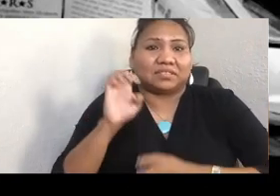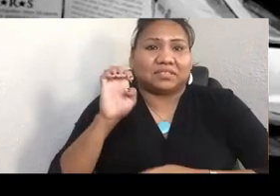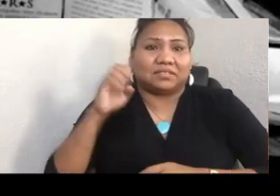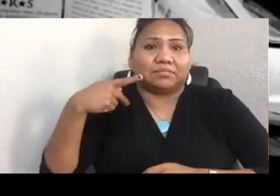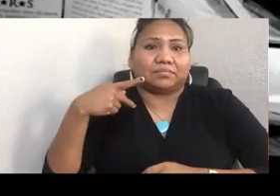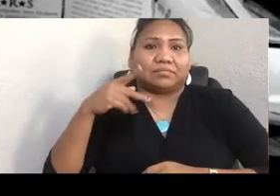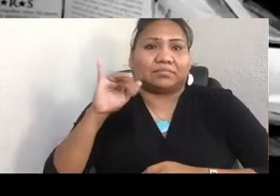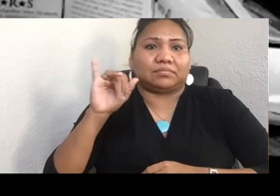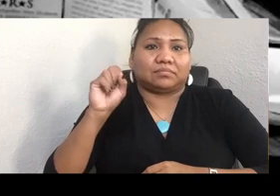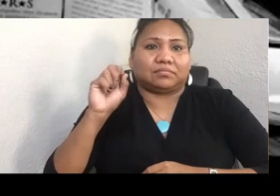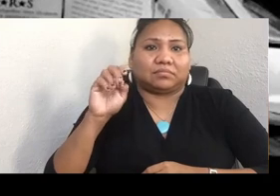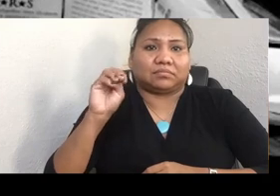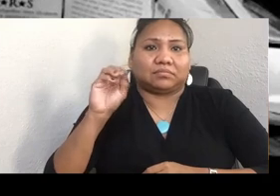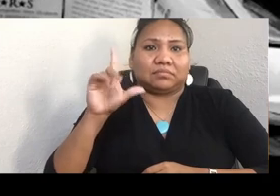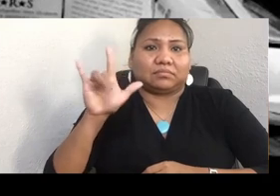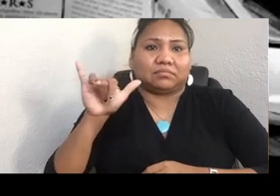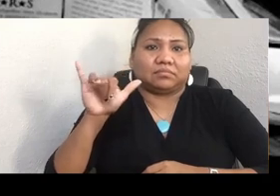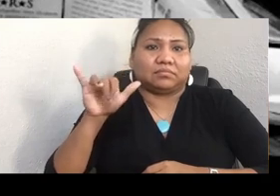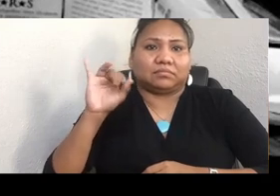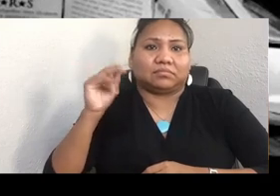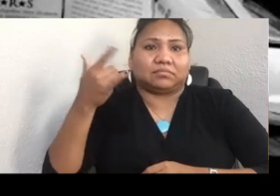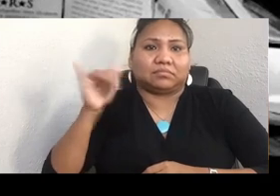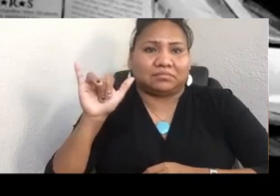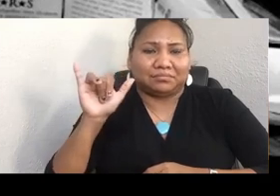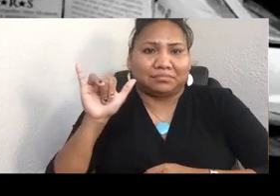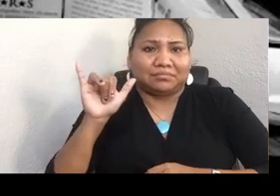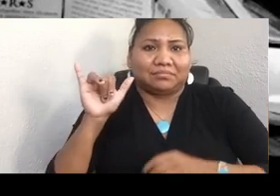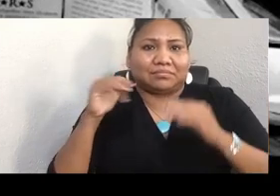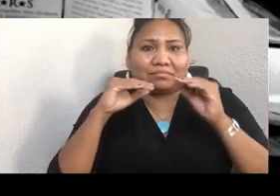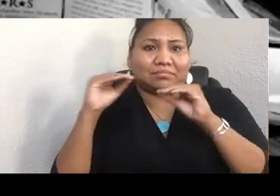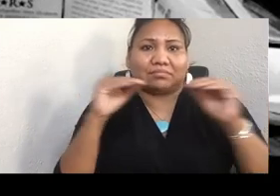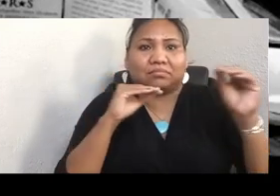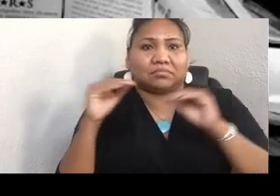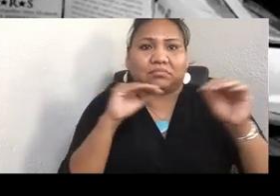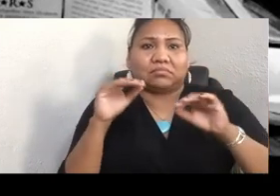If you're going to create culturally-based education, you have to understand the epistemology